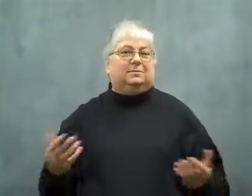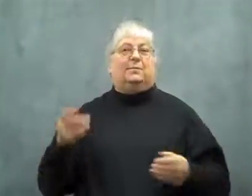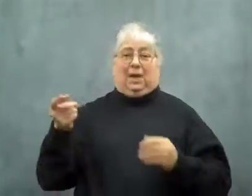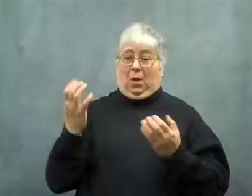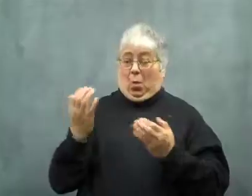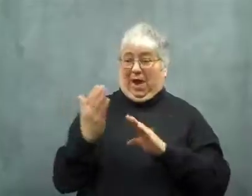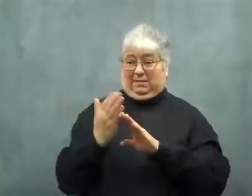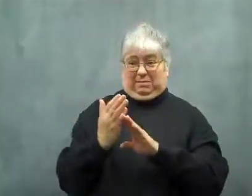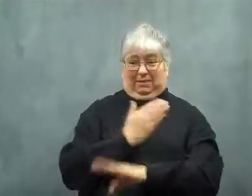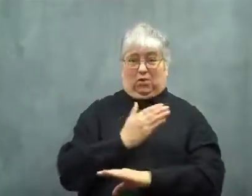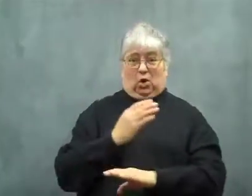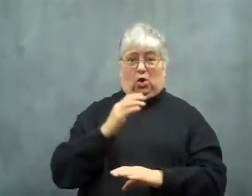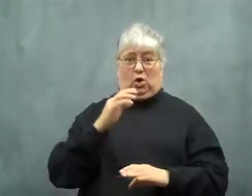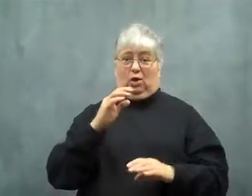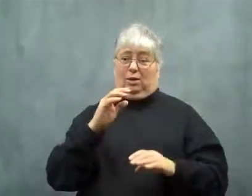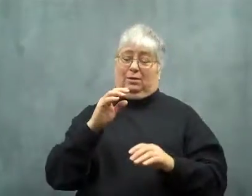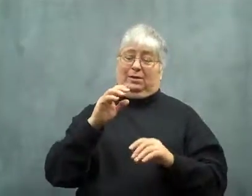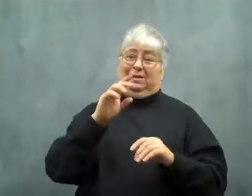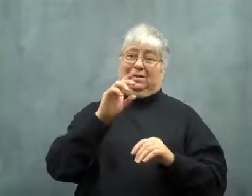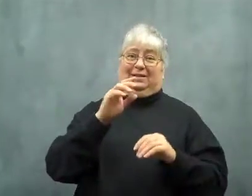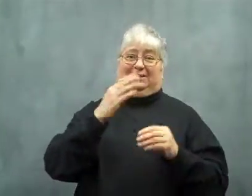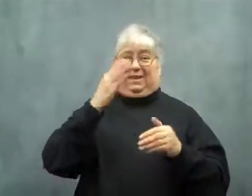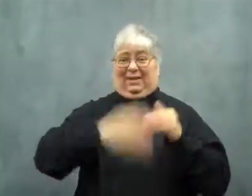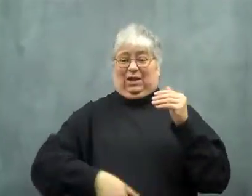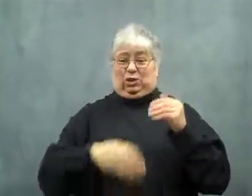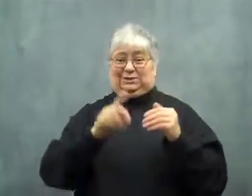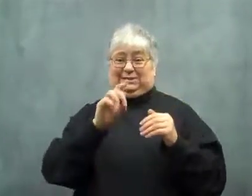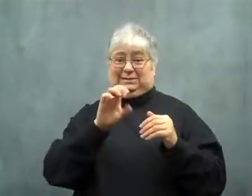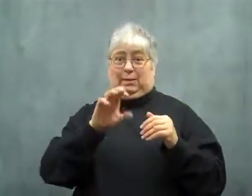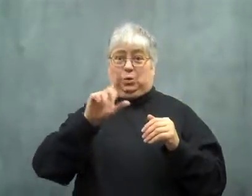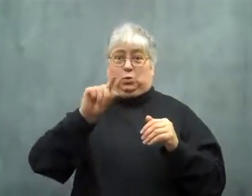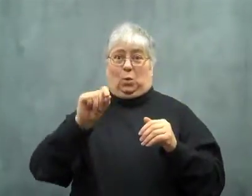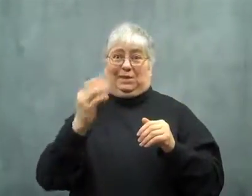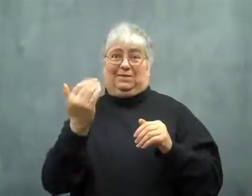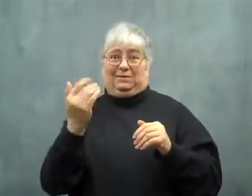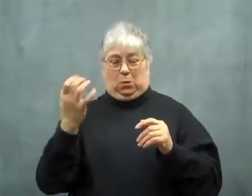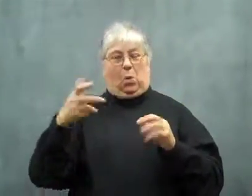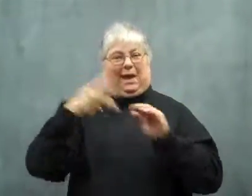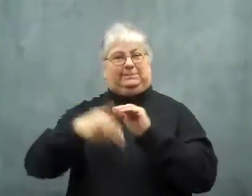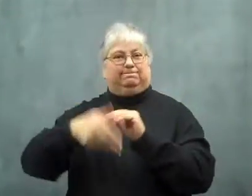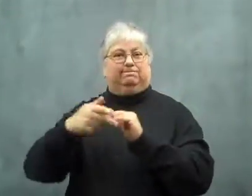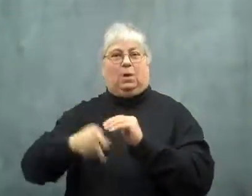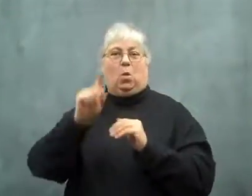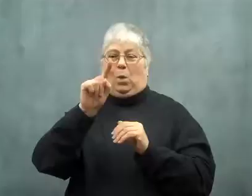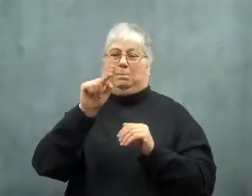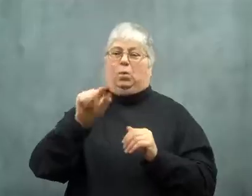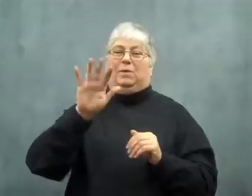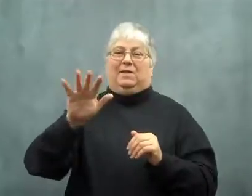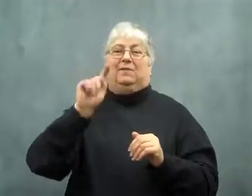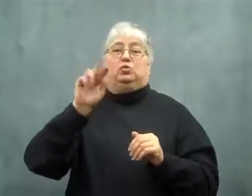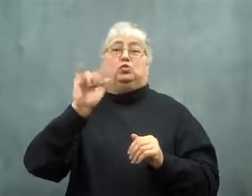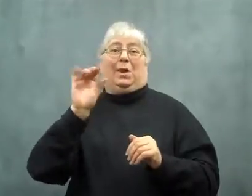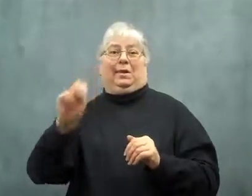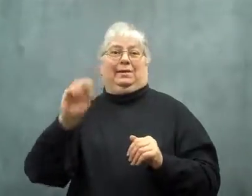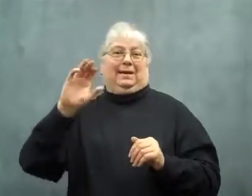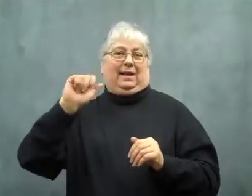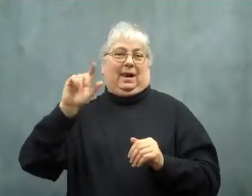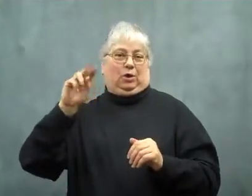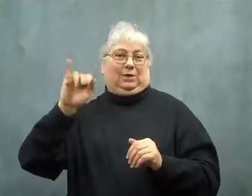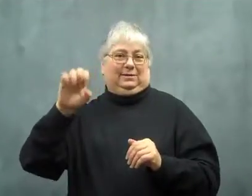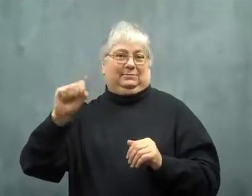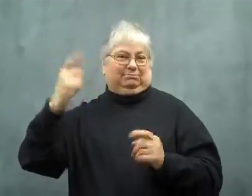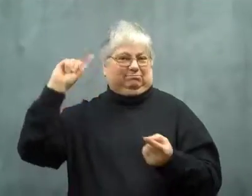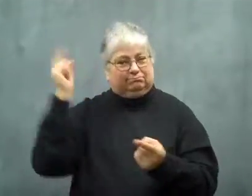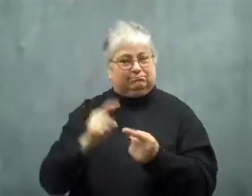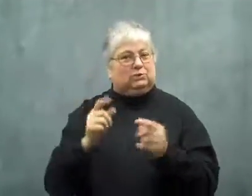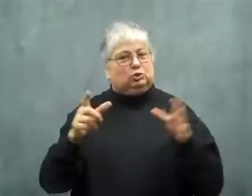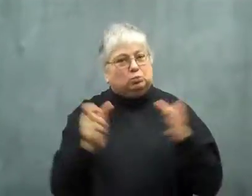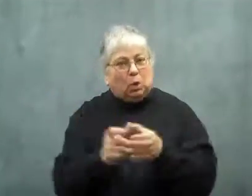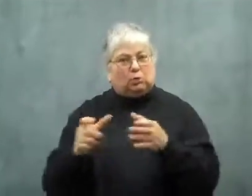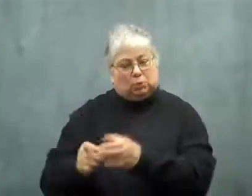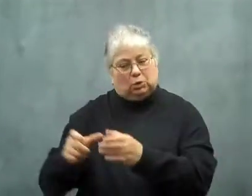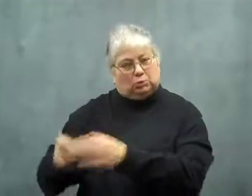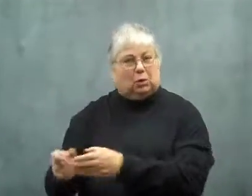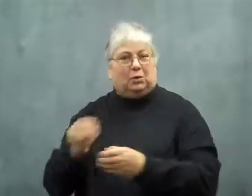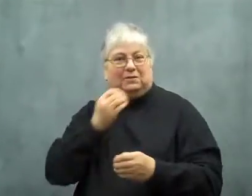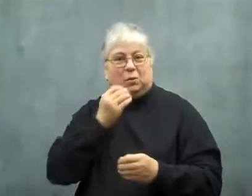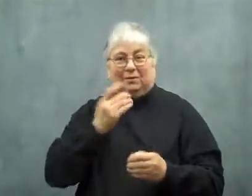The goal is to trim 1.5 trillion calories by the end of December 2015.